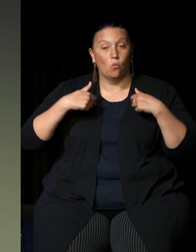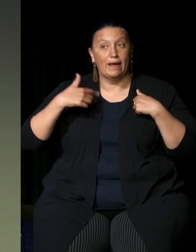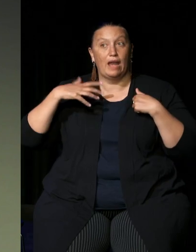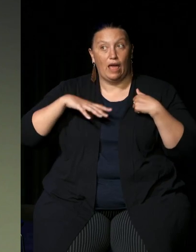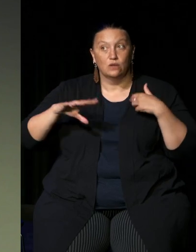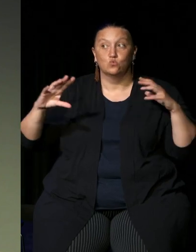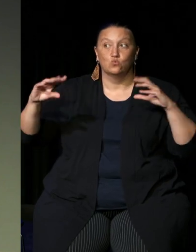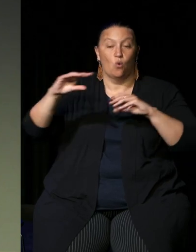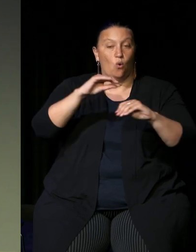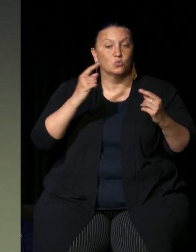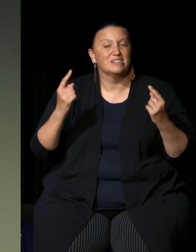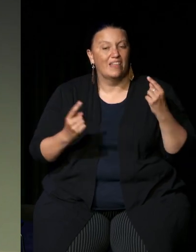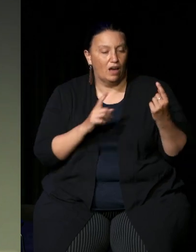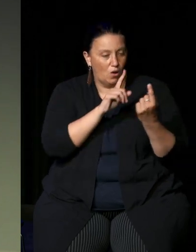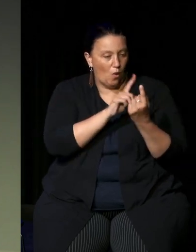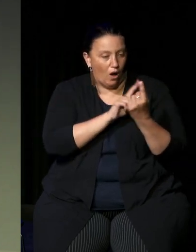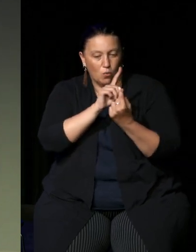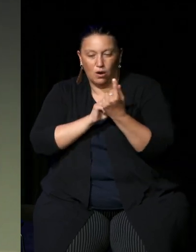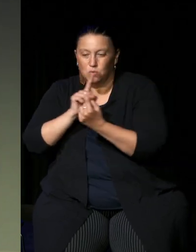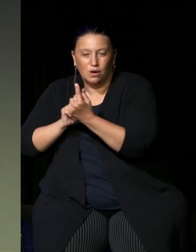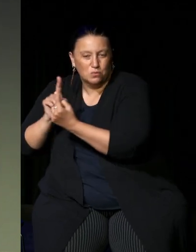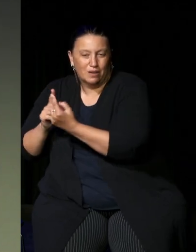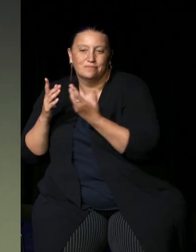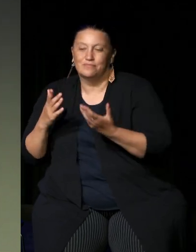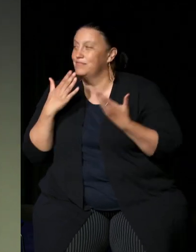each other one-on-one as well thank you very much Sharyn